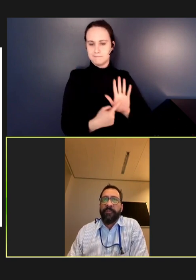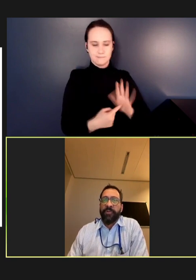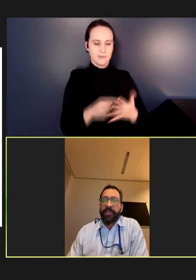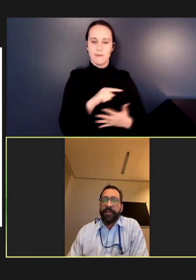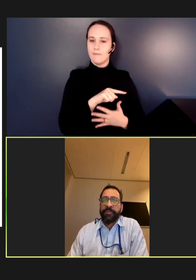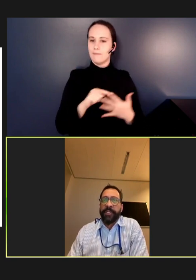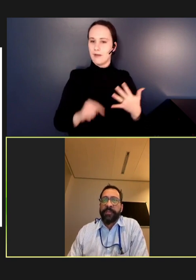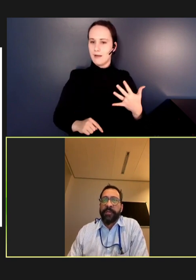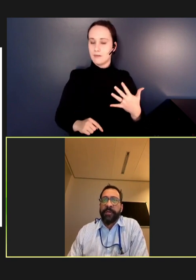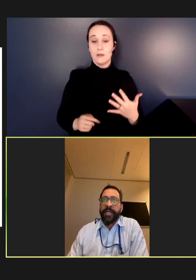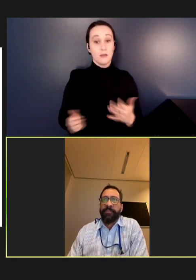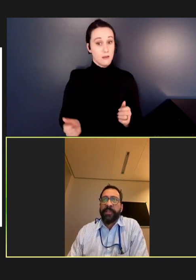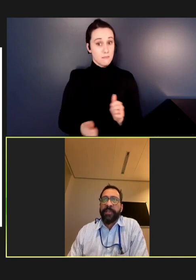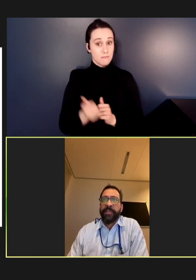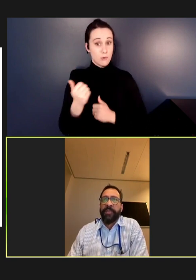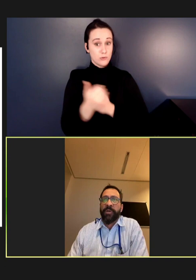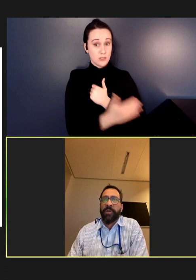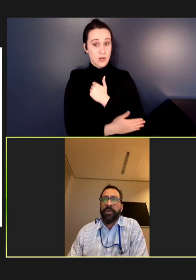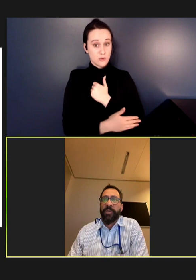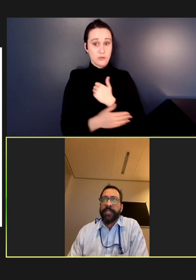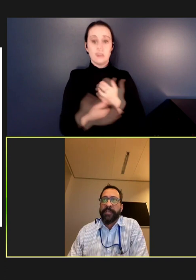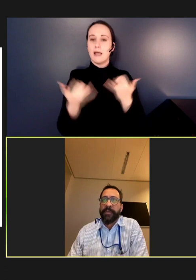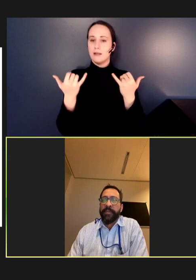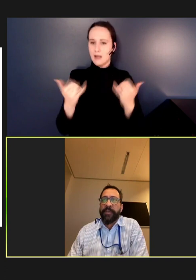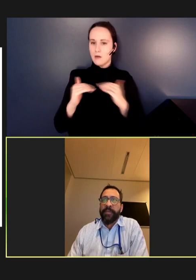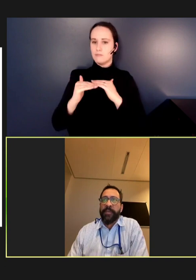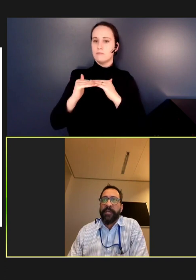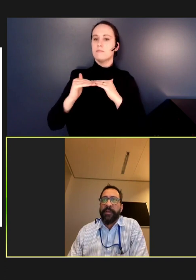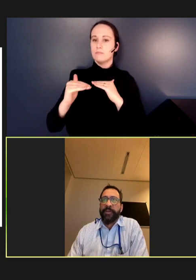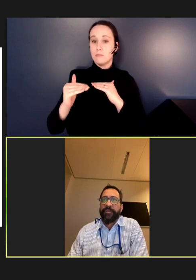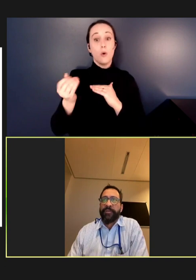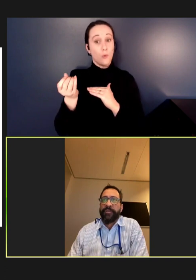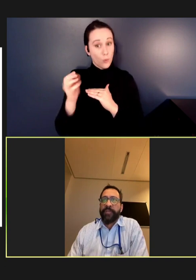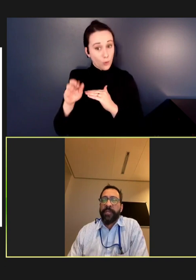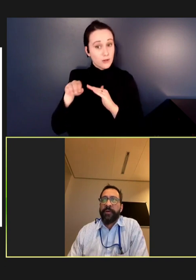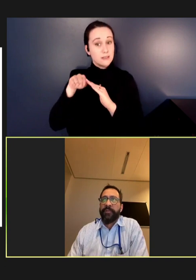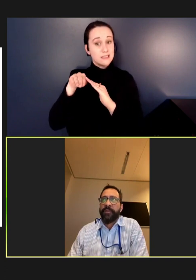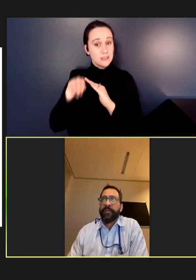of those countries are at a plateau or decreasing in their transmission. However,